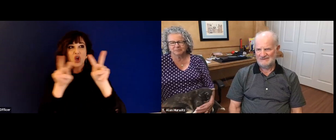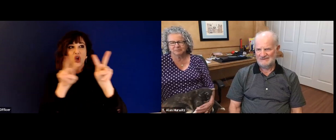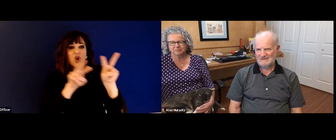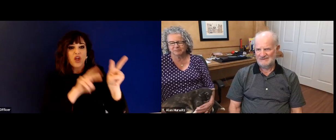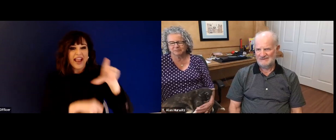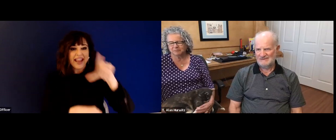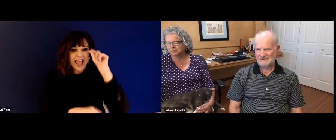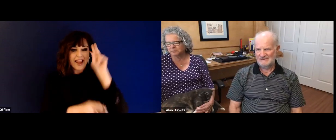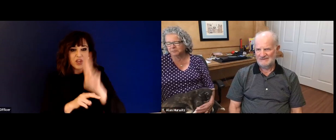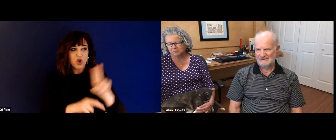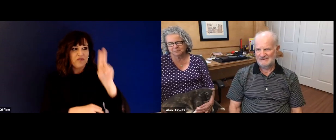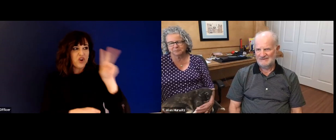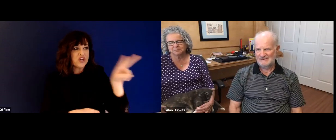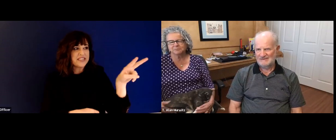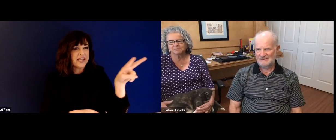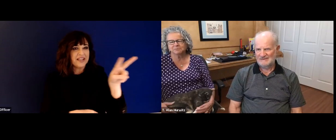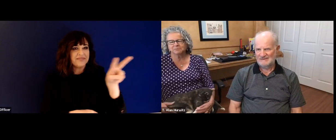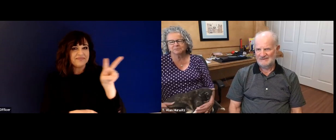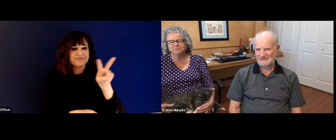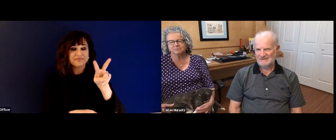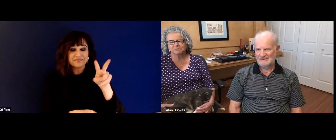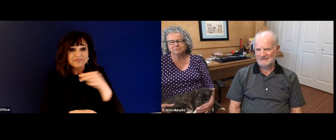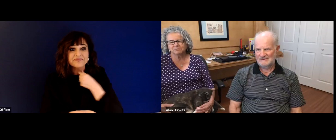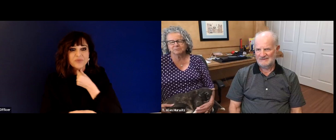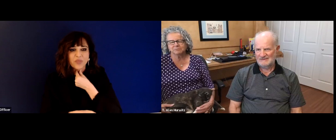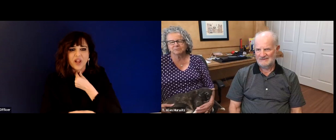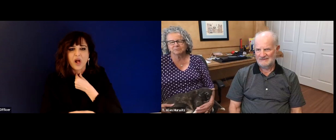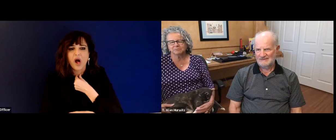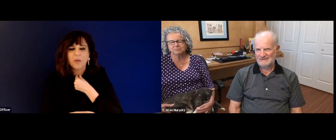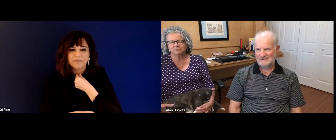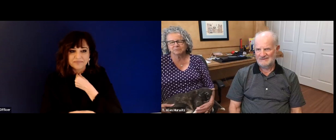Vicki arrived at Gallaudet University, at the front gate,